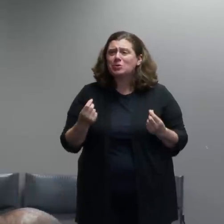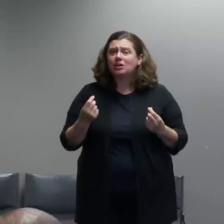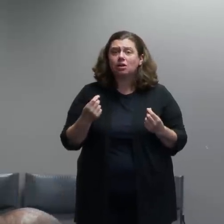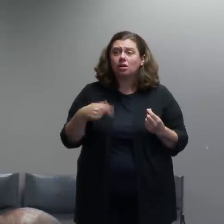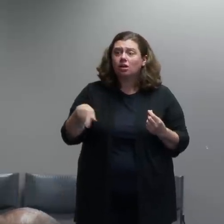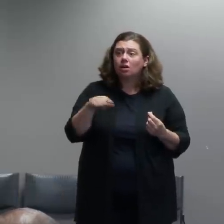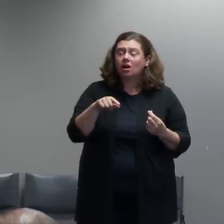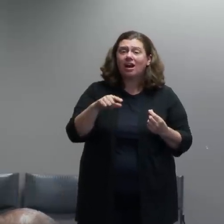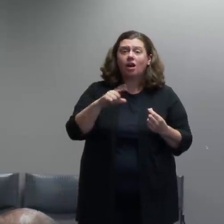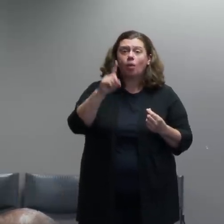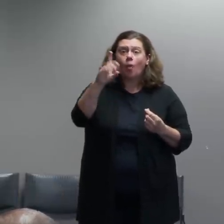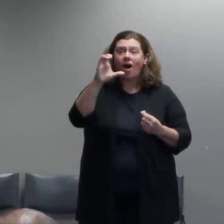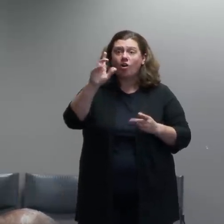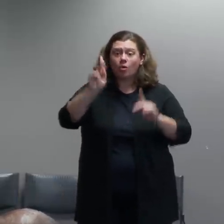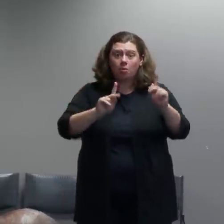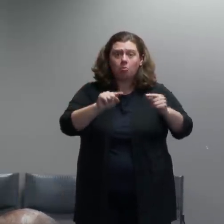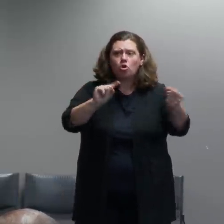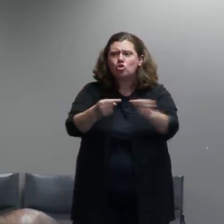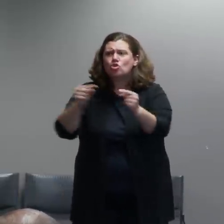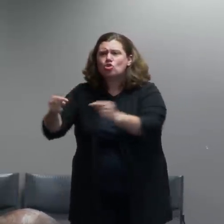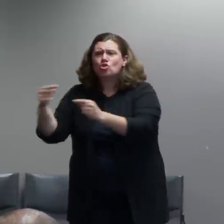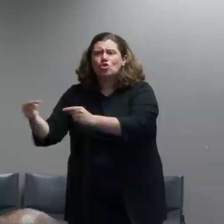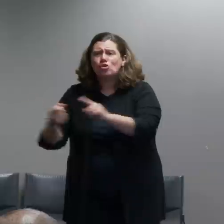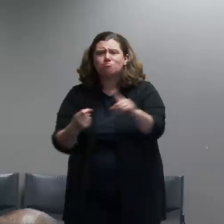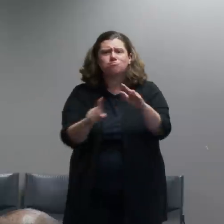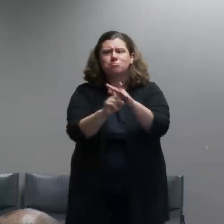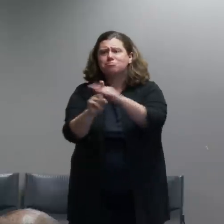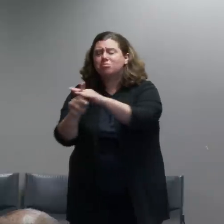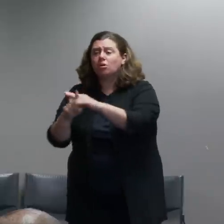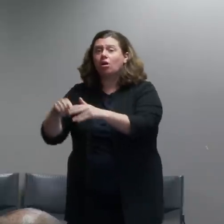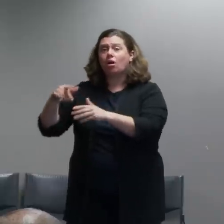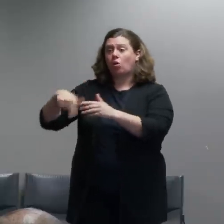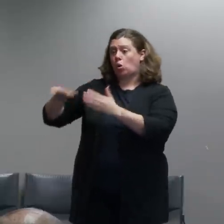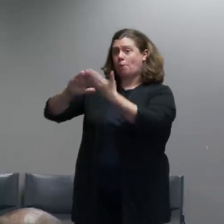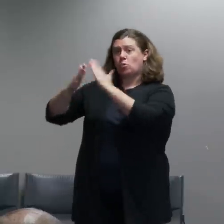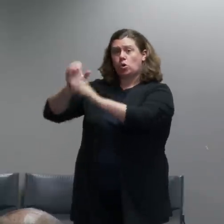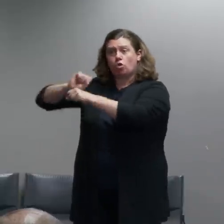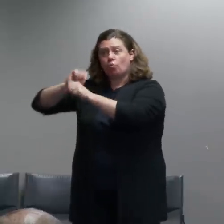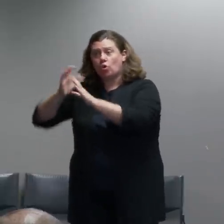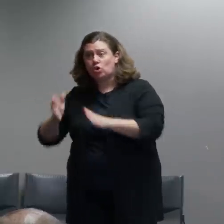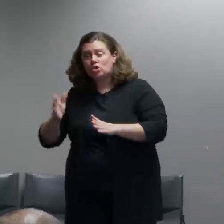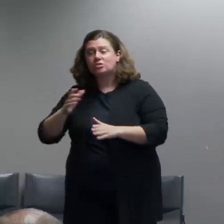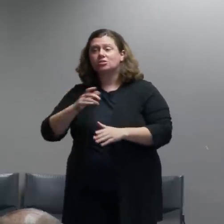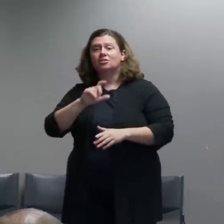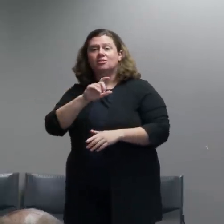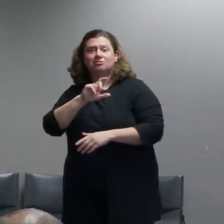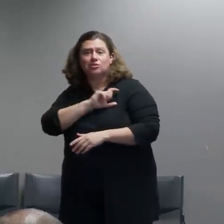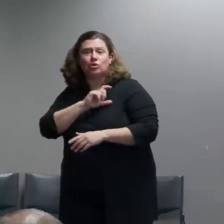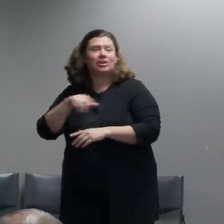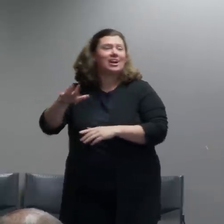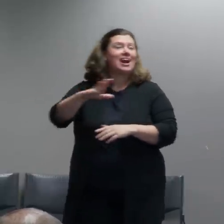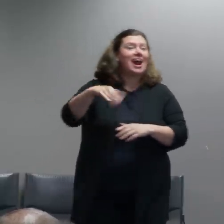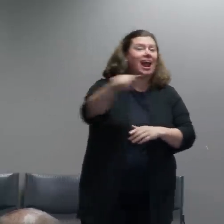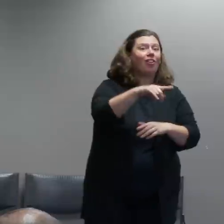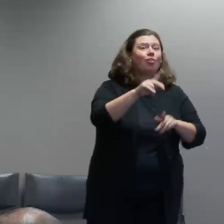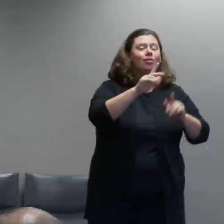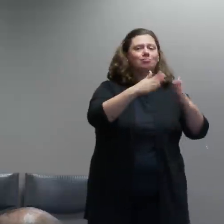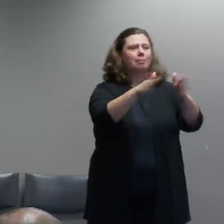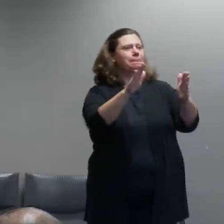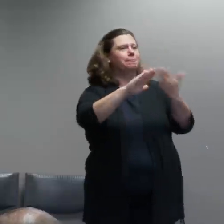of city employees and of members of the public over the course of the last six weeks from these events.